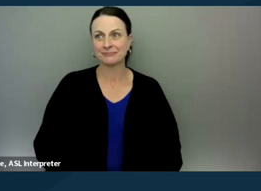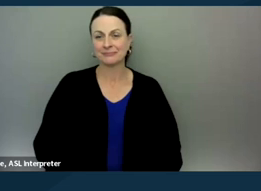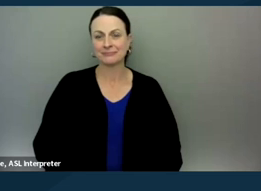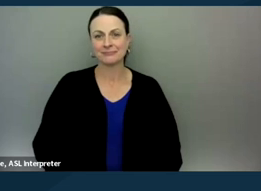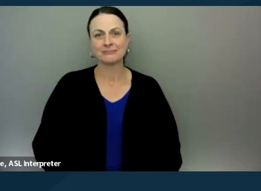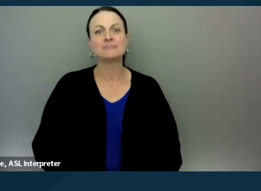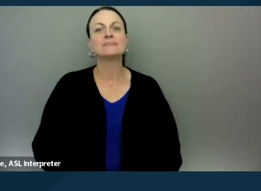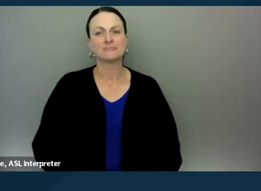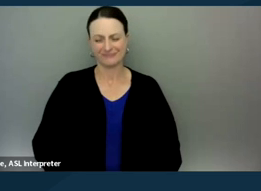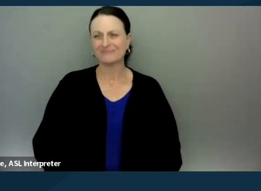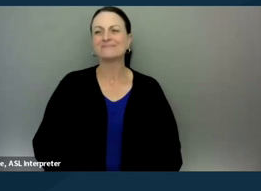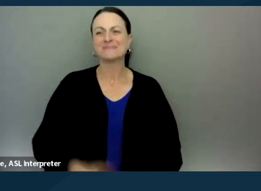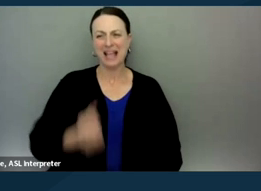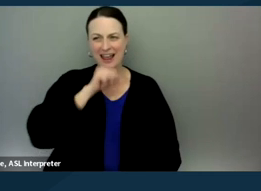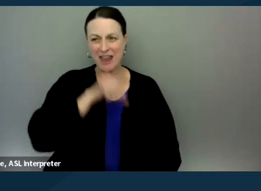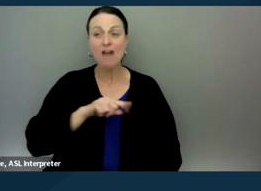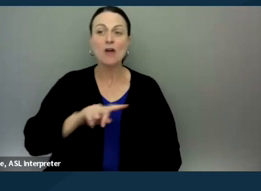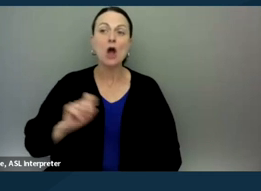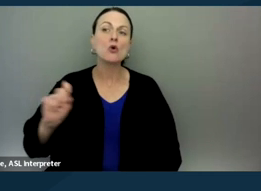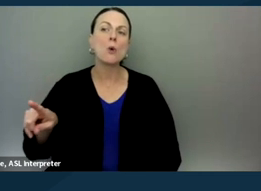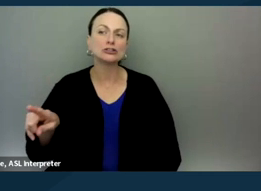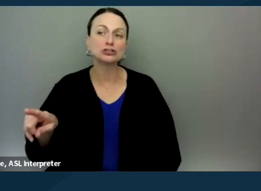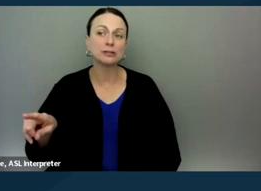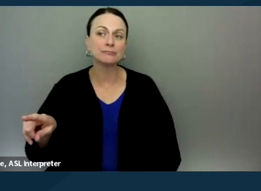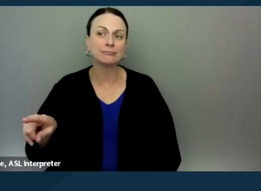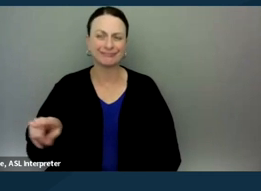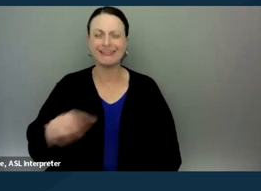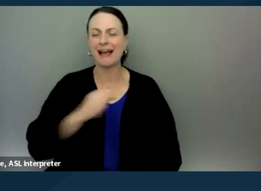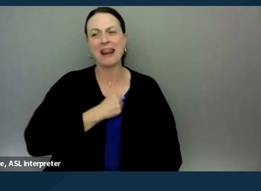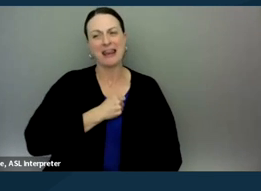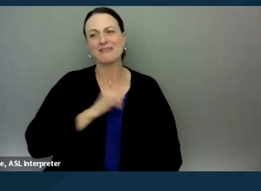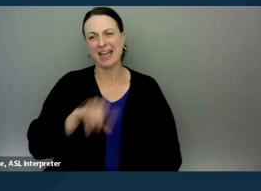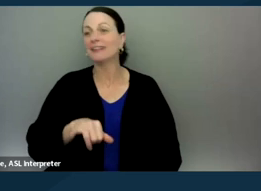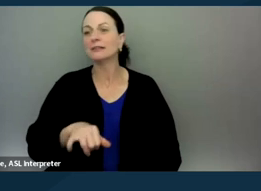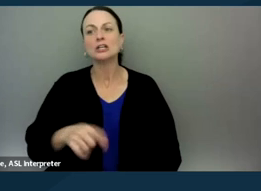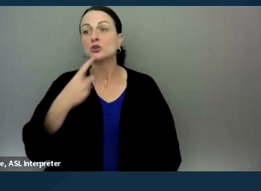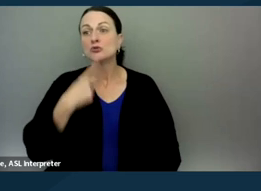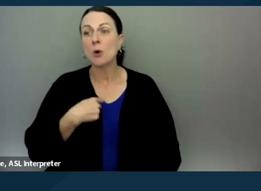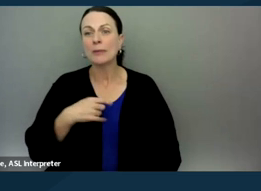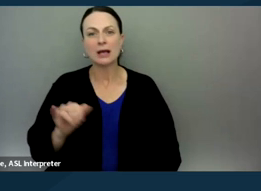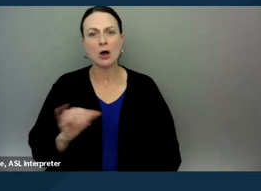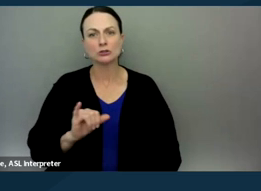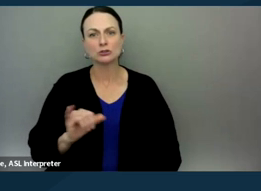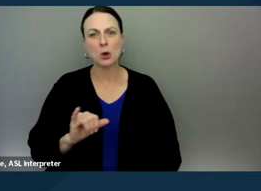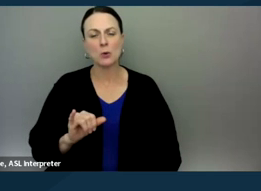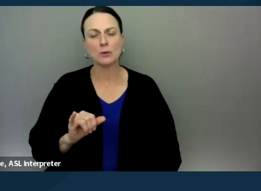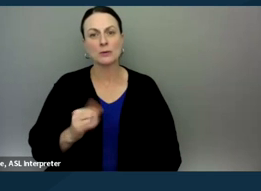And I love the question asking, of course, and I think one thing that you also told me is that you might ask the district,